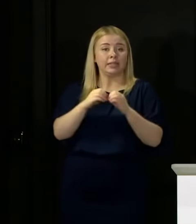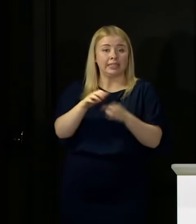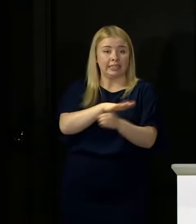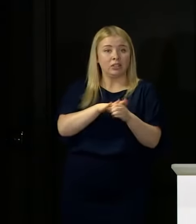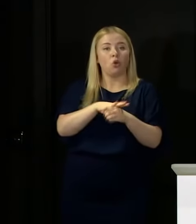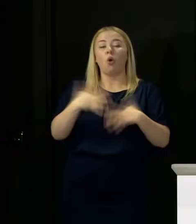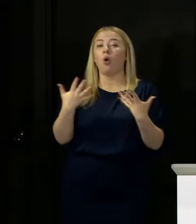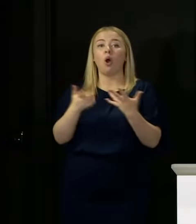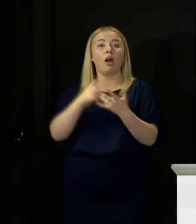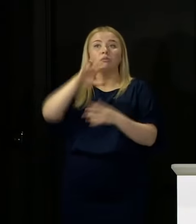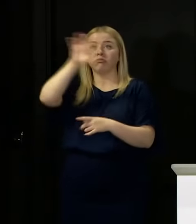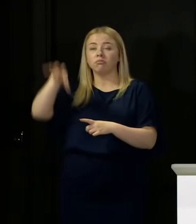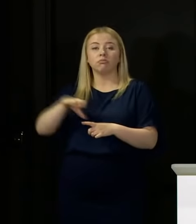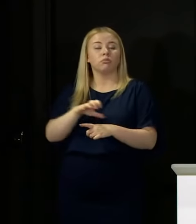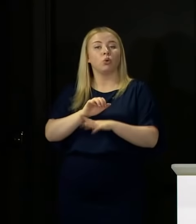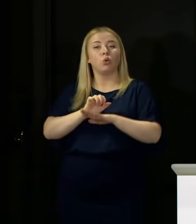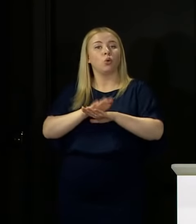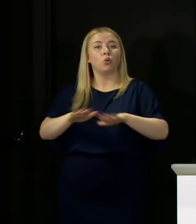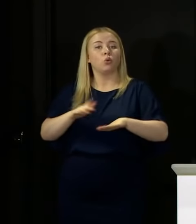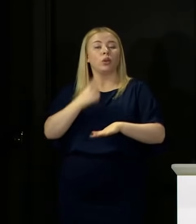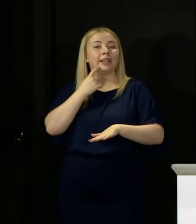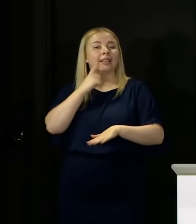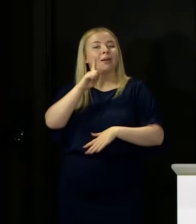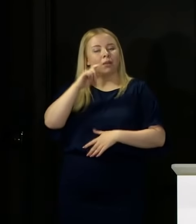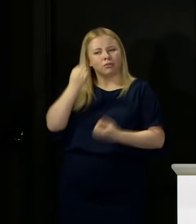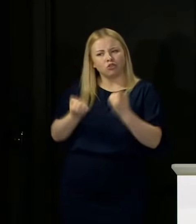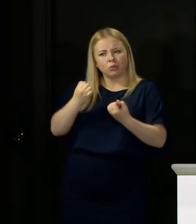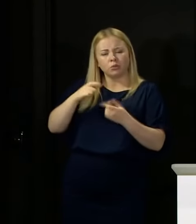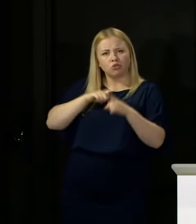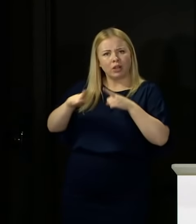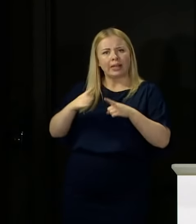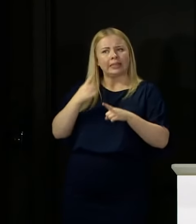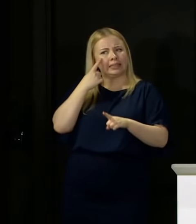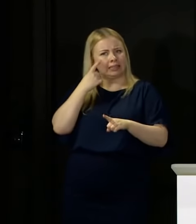arise, but they are judgments we will try to take both on a precautionary basis, but